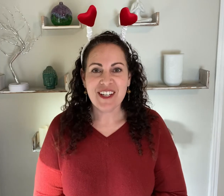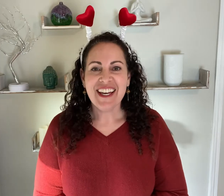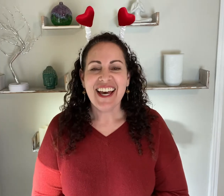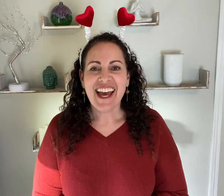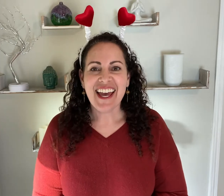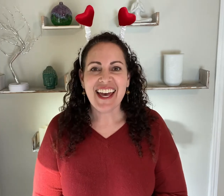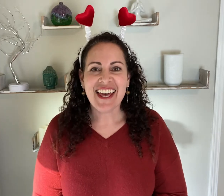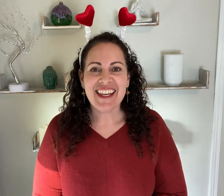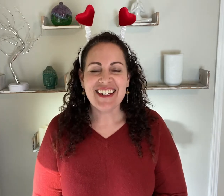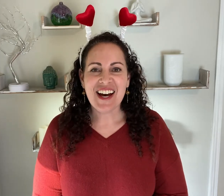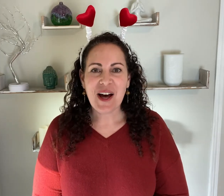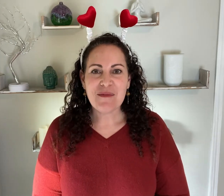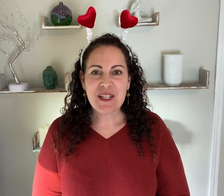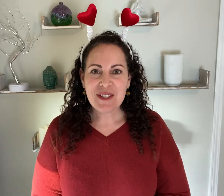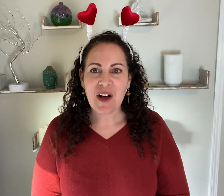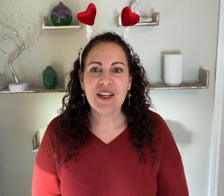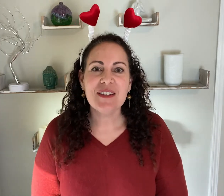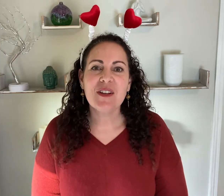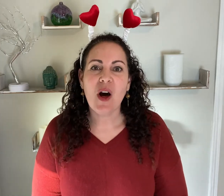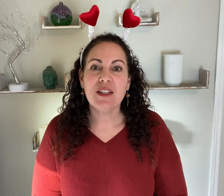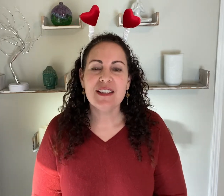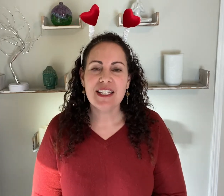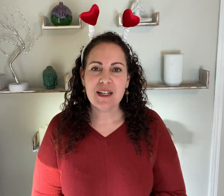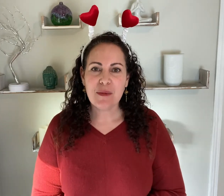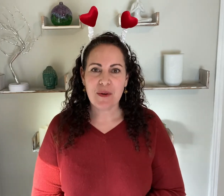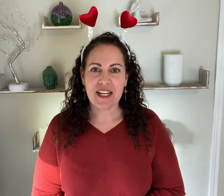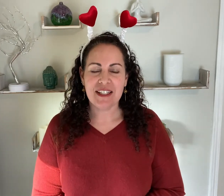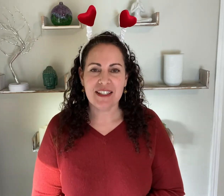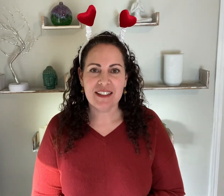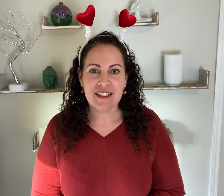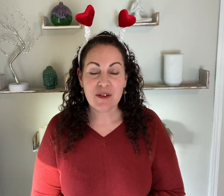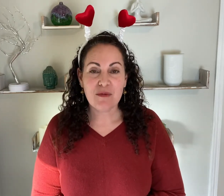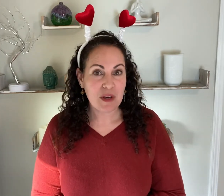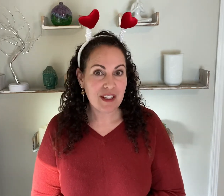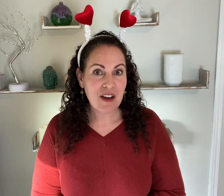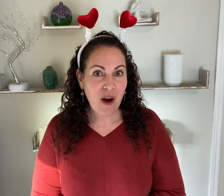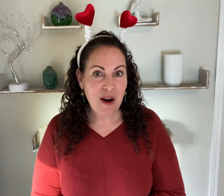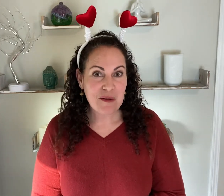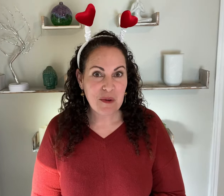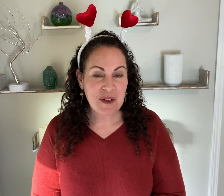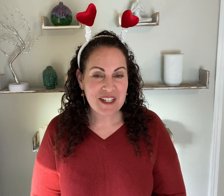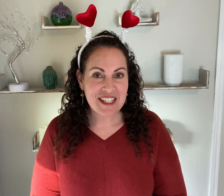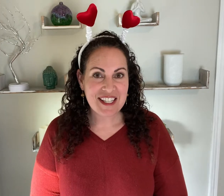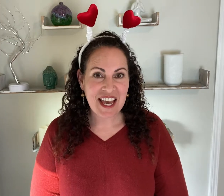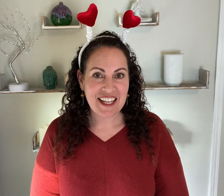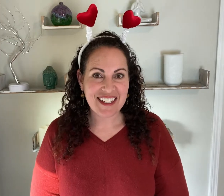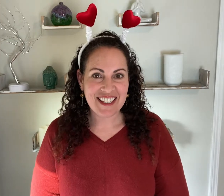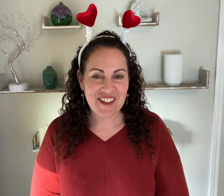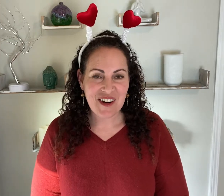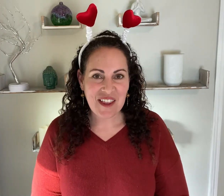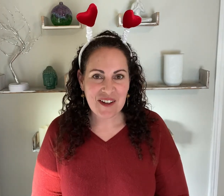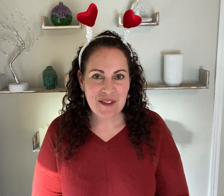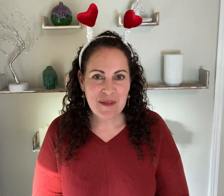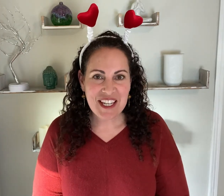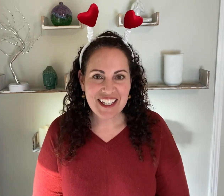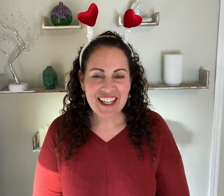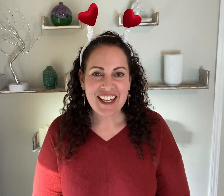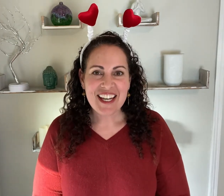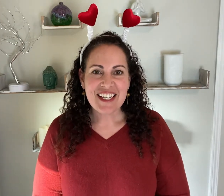This song is called Skinnamarink - that's a really hard word to say. Can you try that with me?